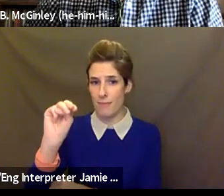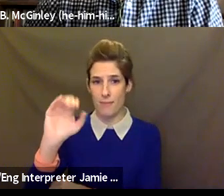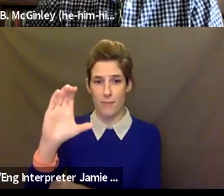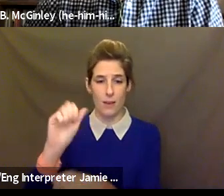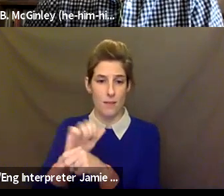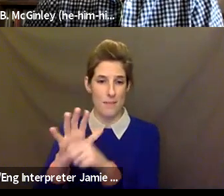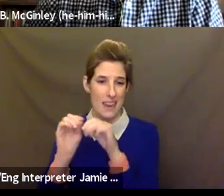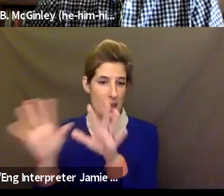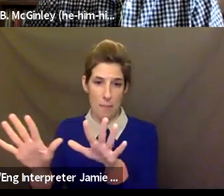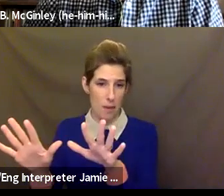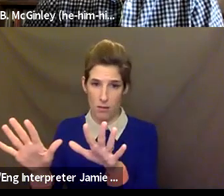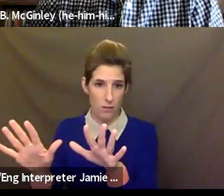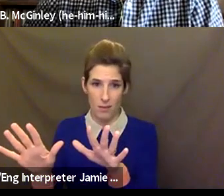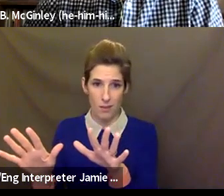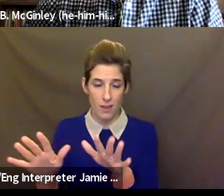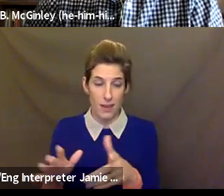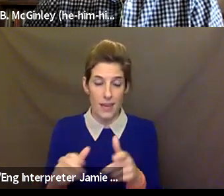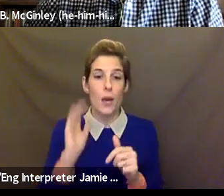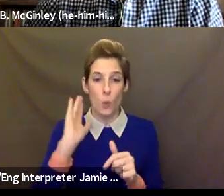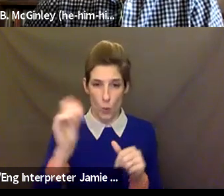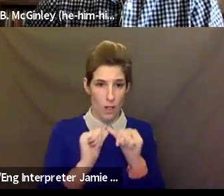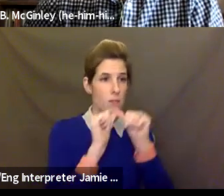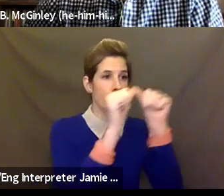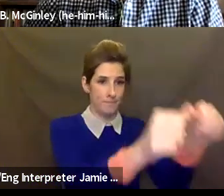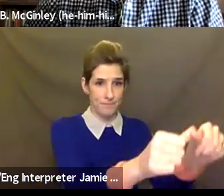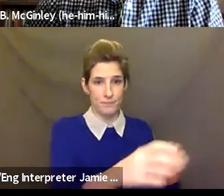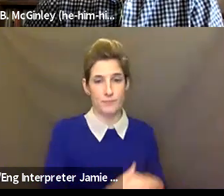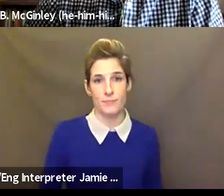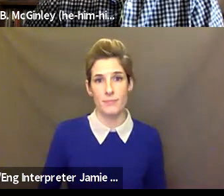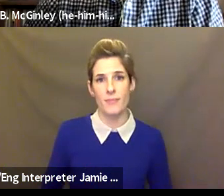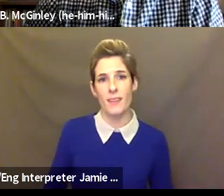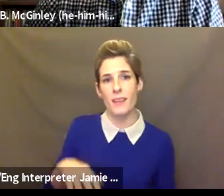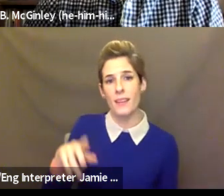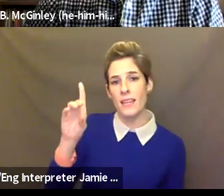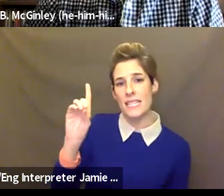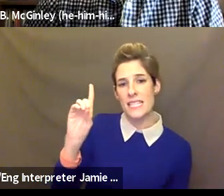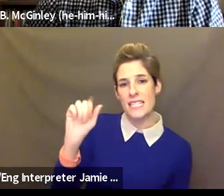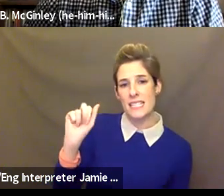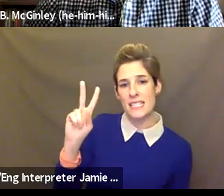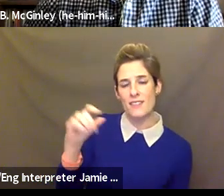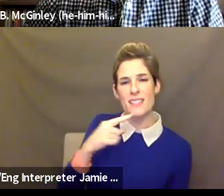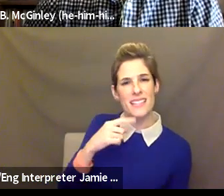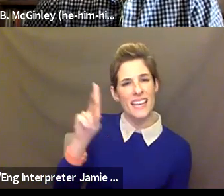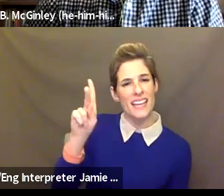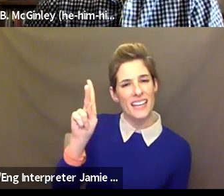David Shane: Kelly, you were nodding along. Do you agree that that is something, is ArtsConnection thinking about continuing virtual education in the future?